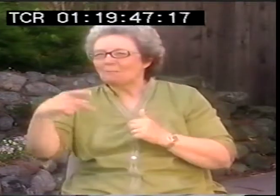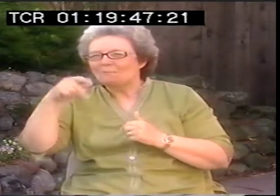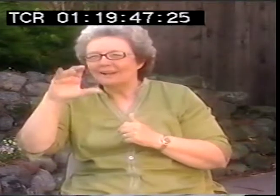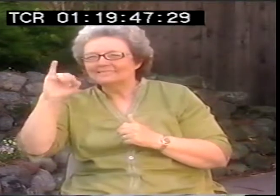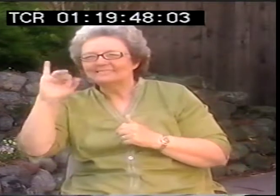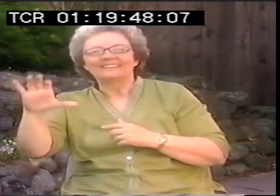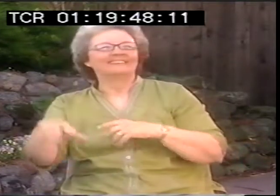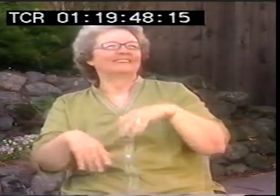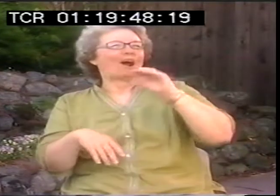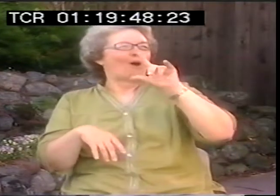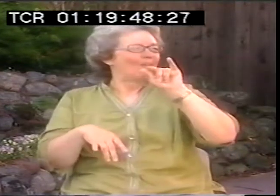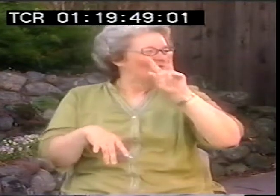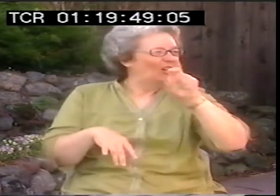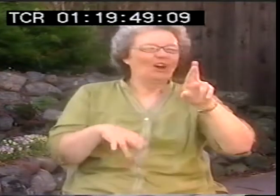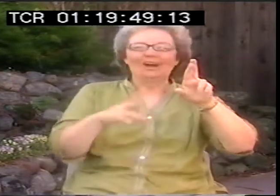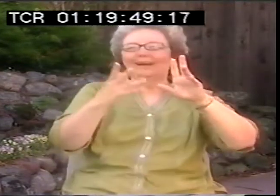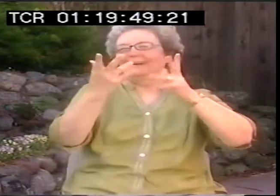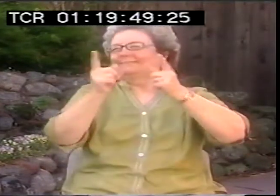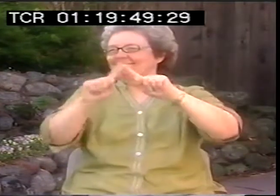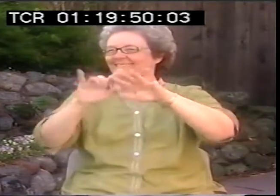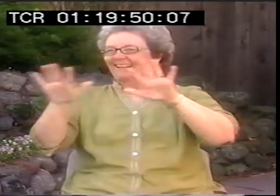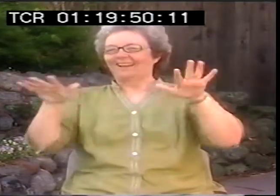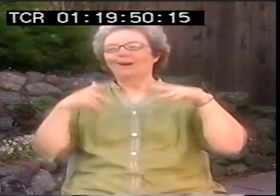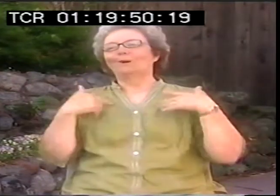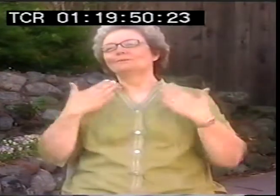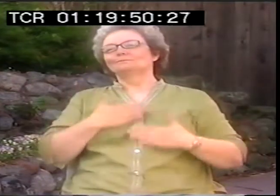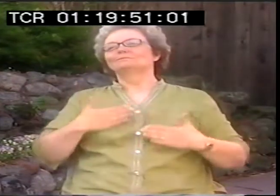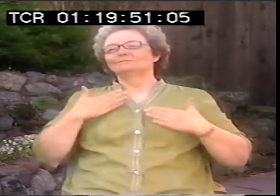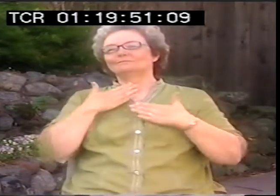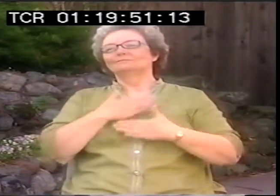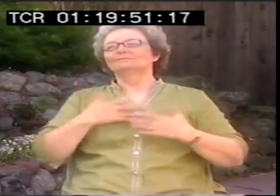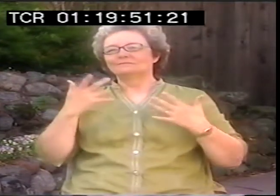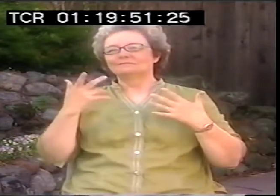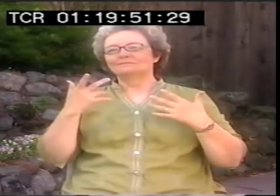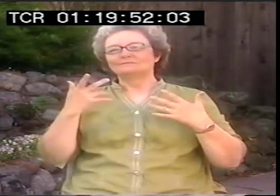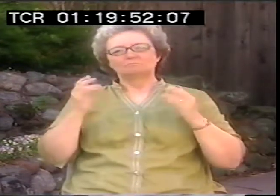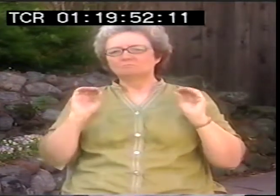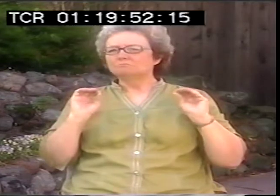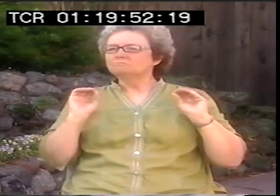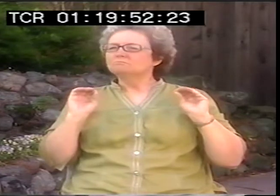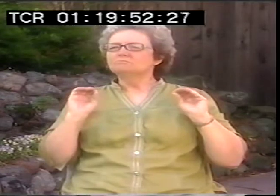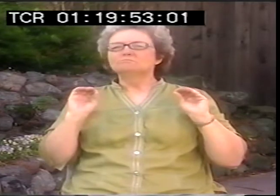I'm not sure where it was. They would have movies and plays both at these different venues,